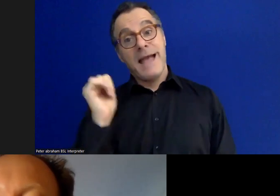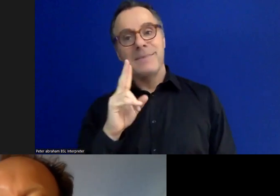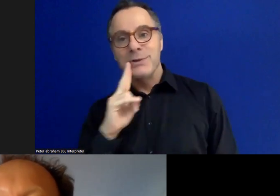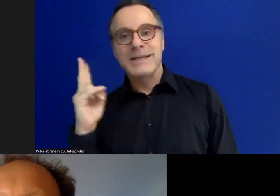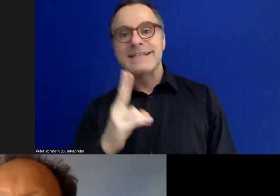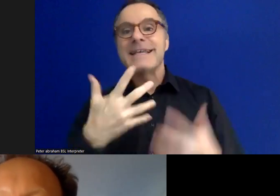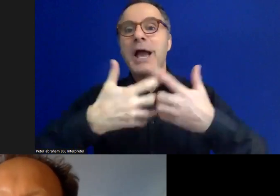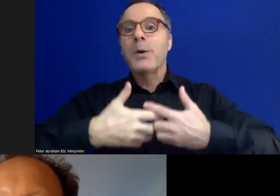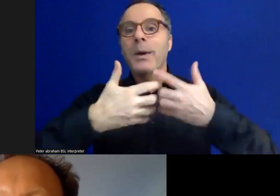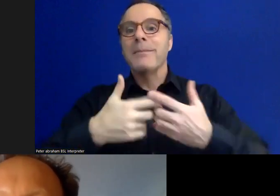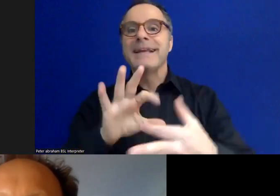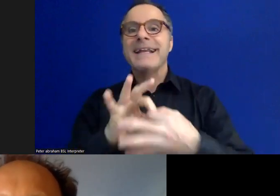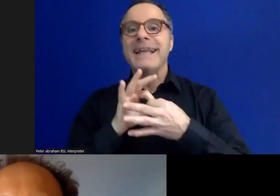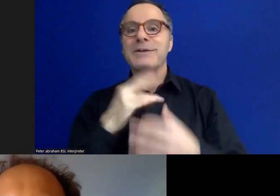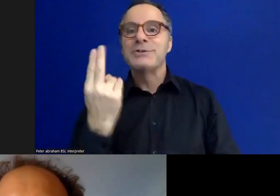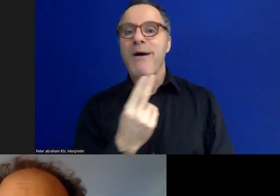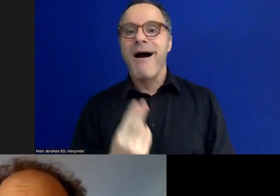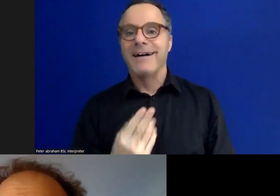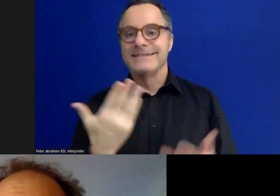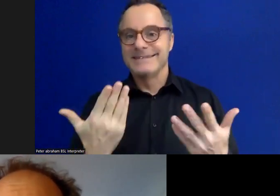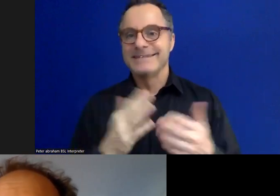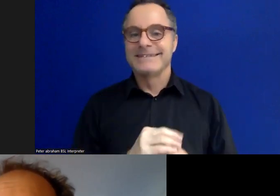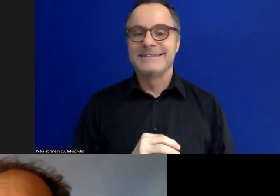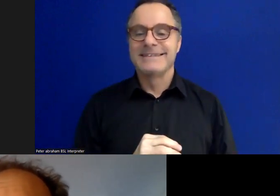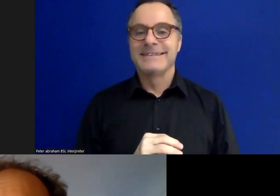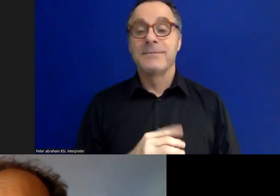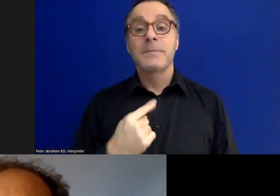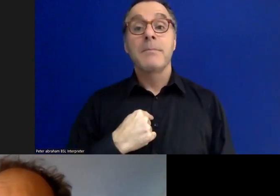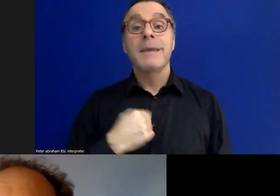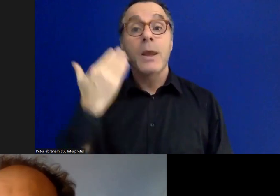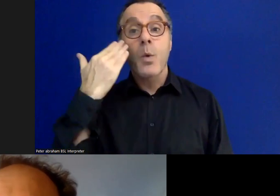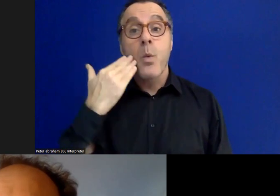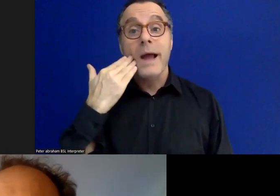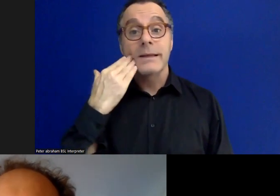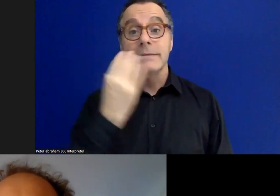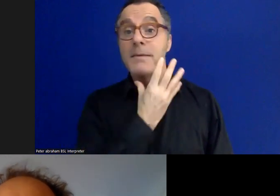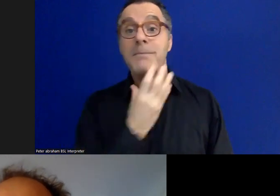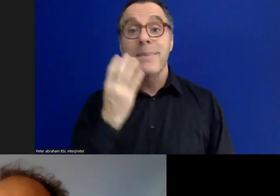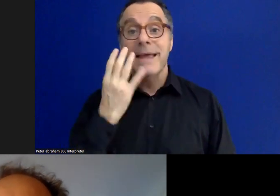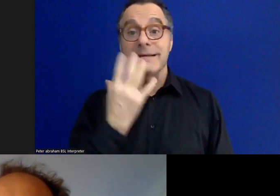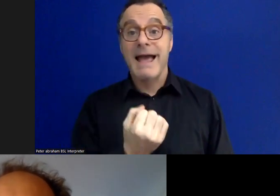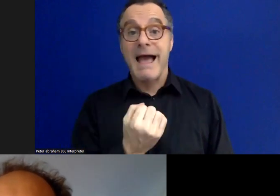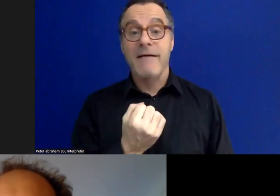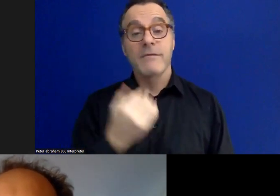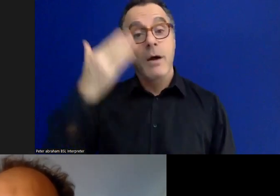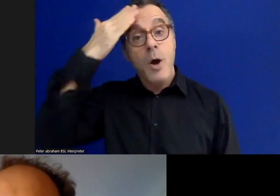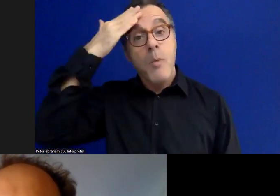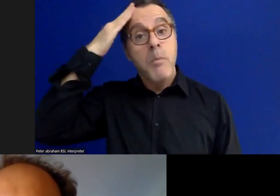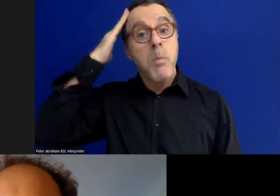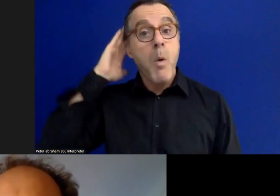sticking out and lots of pictures. I'm a white bearded male with balding strawberry blonde hair,